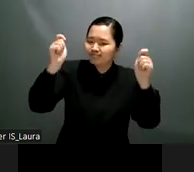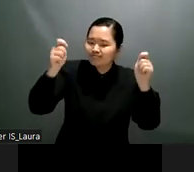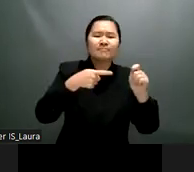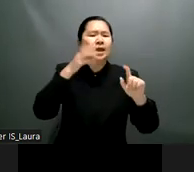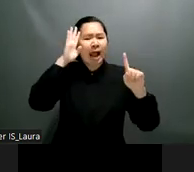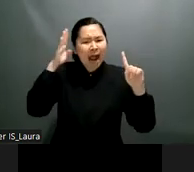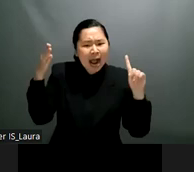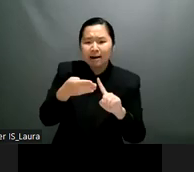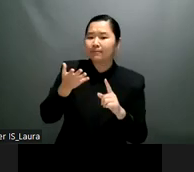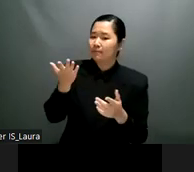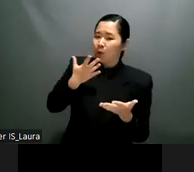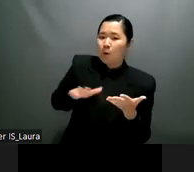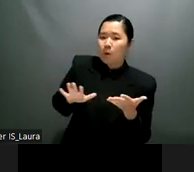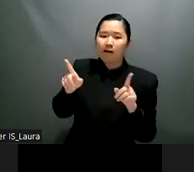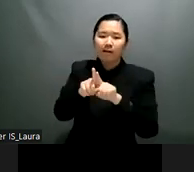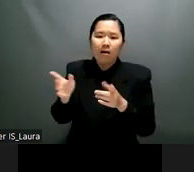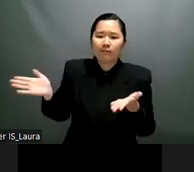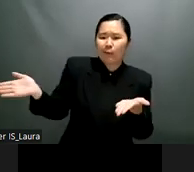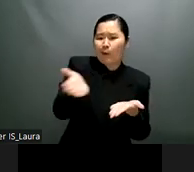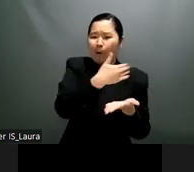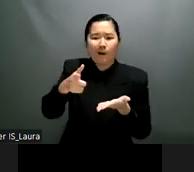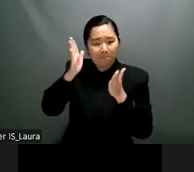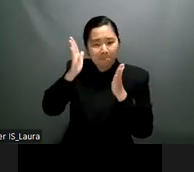but also we have seen that covet 19